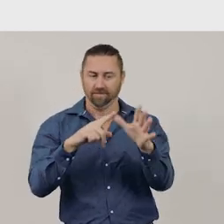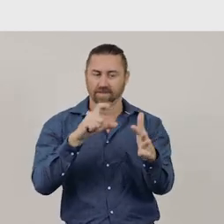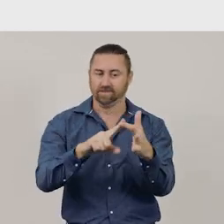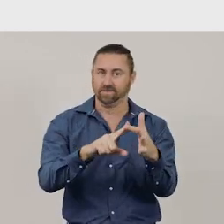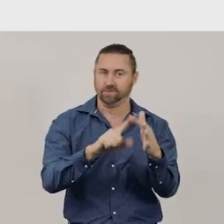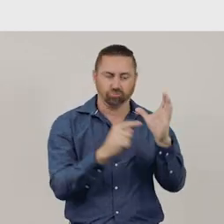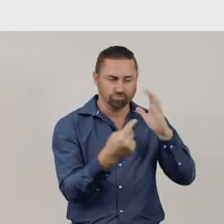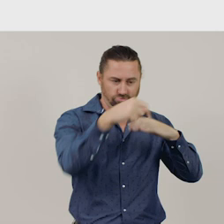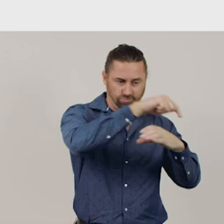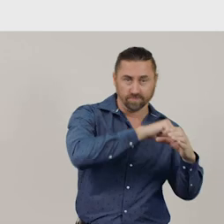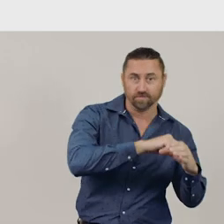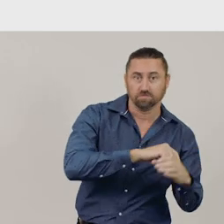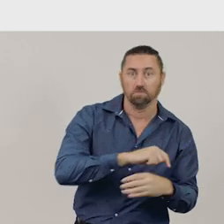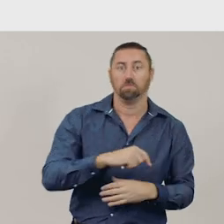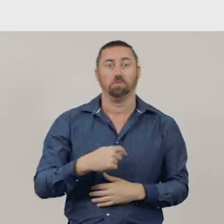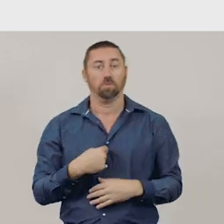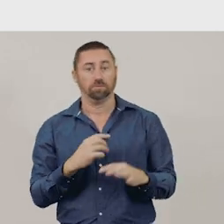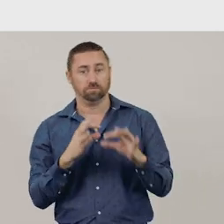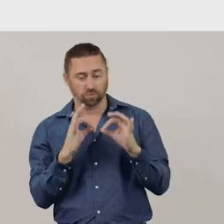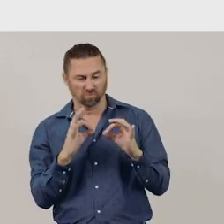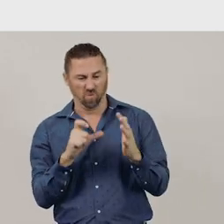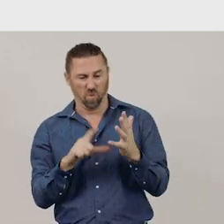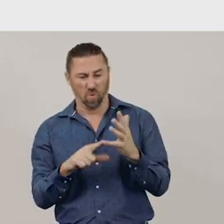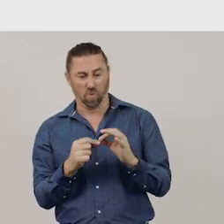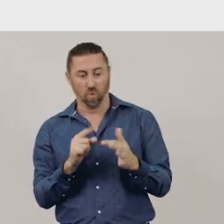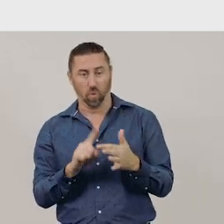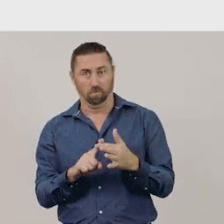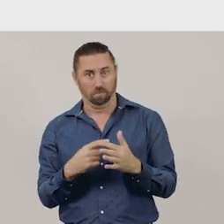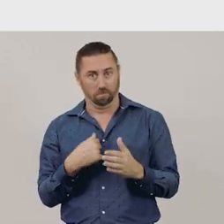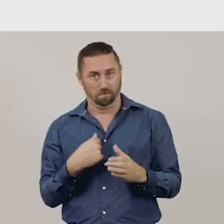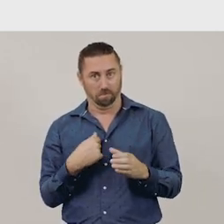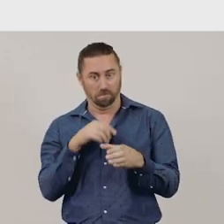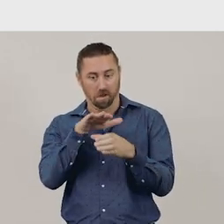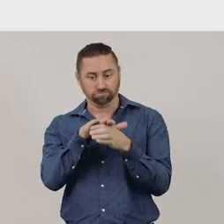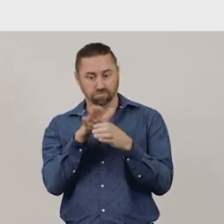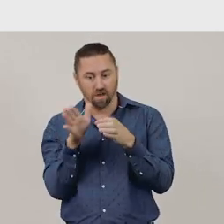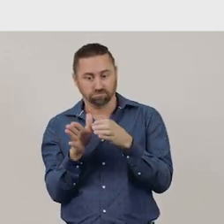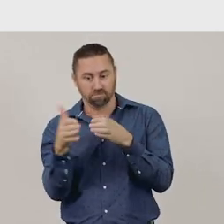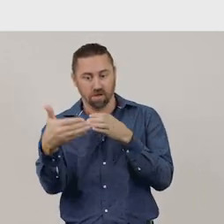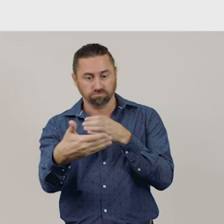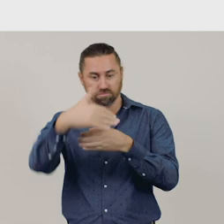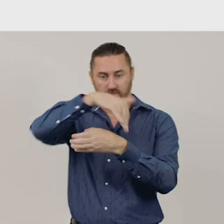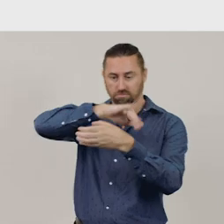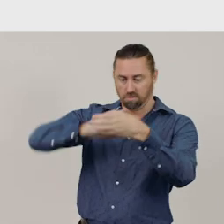I'm a special rectangular prism called a cube. All of my faces are square.